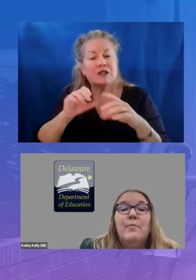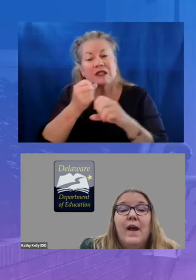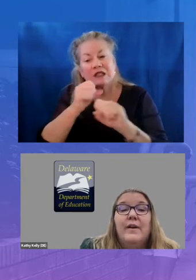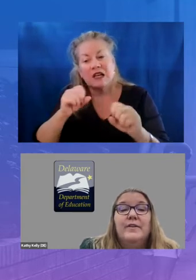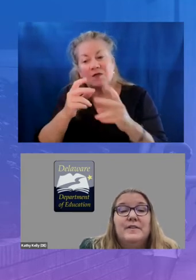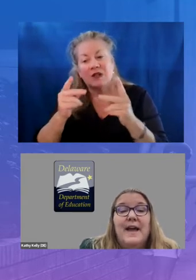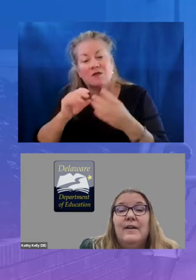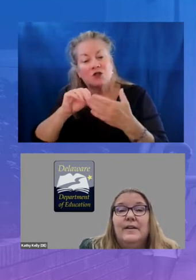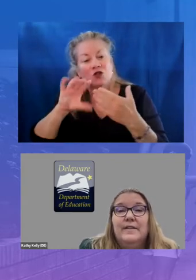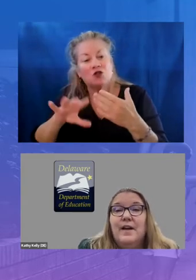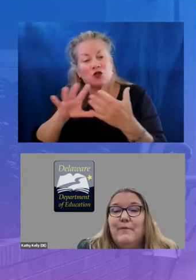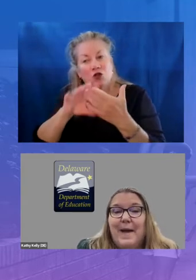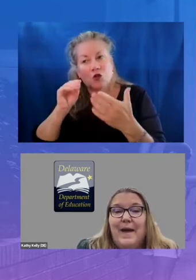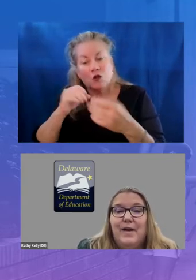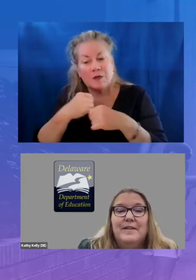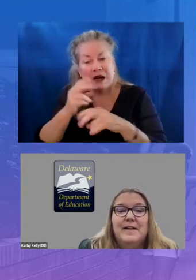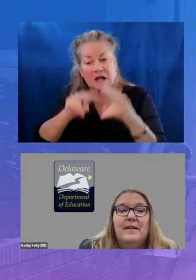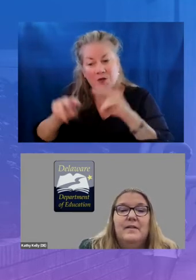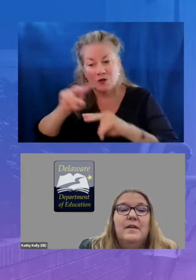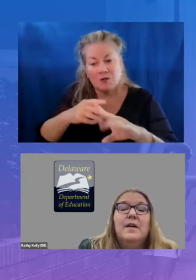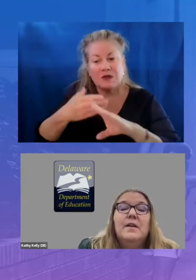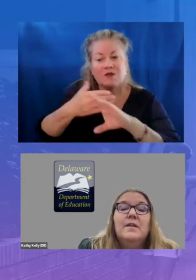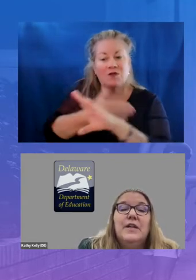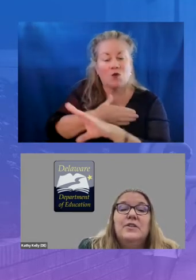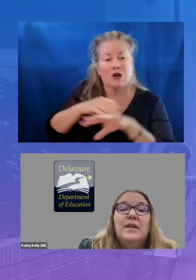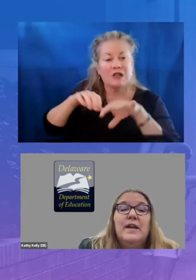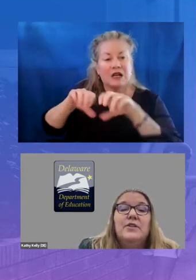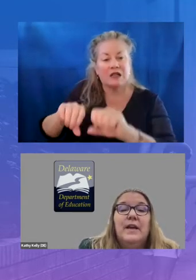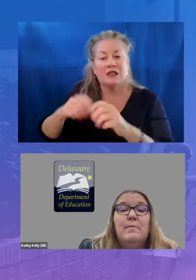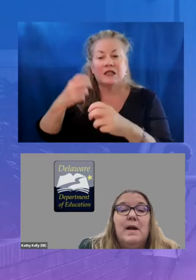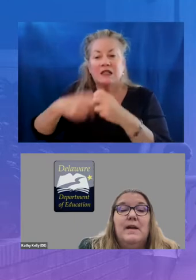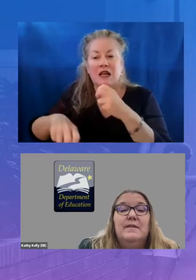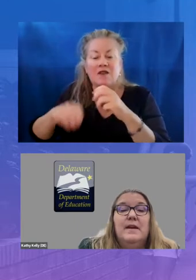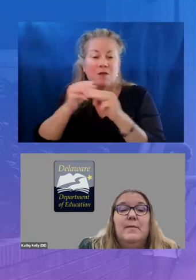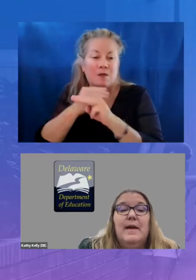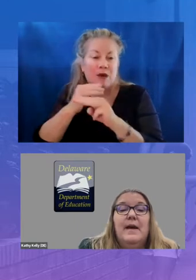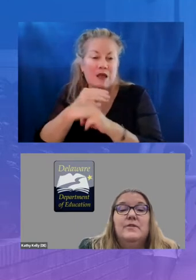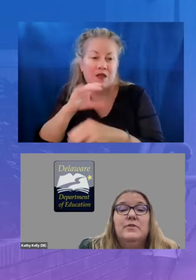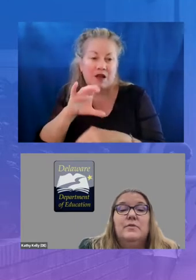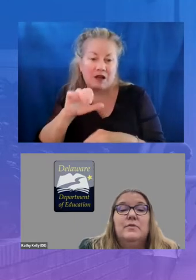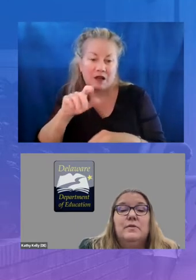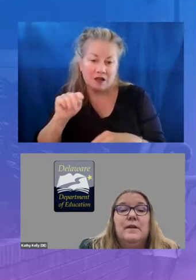prior to tackling tough math content changing educator mindset about how students